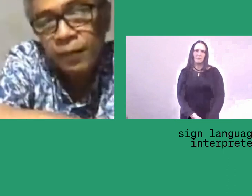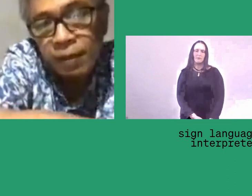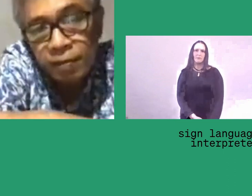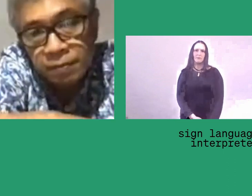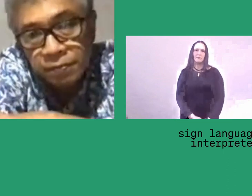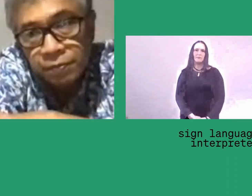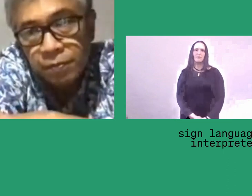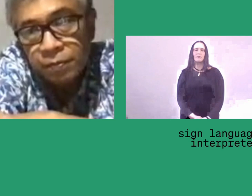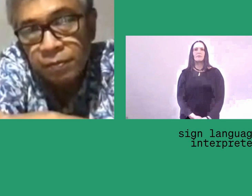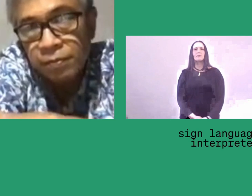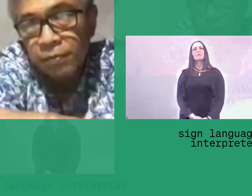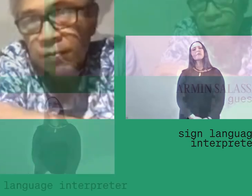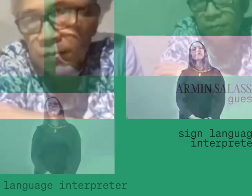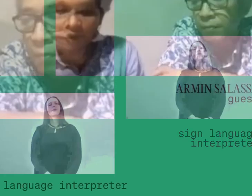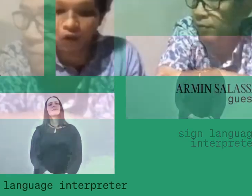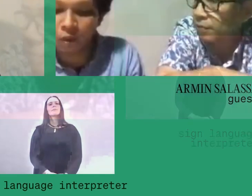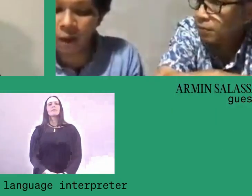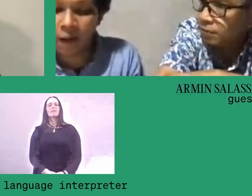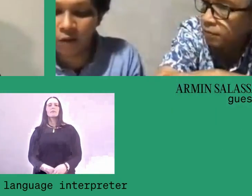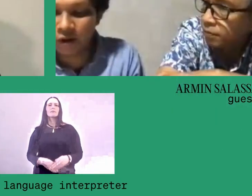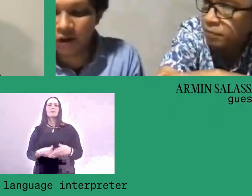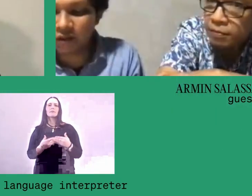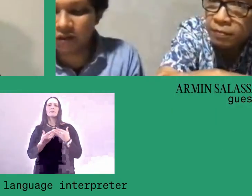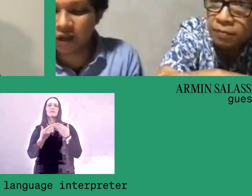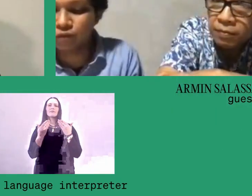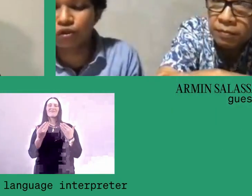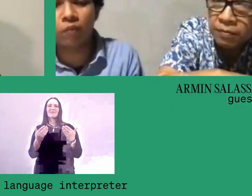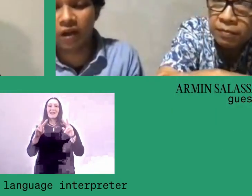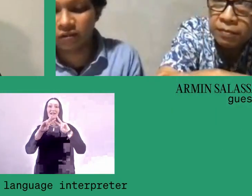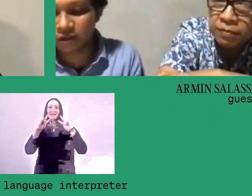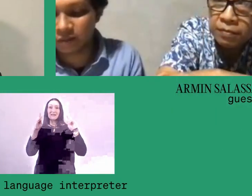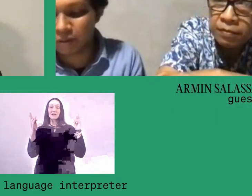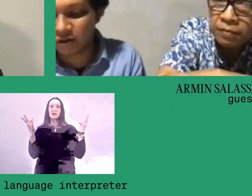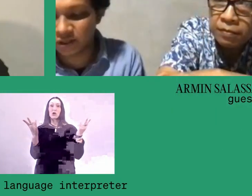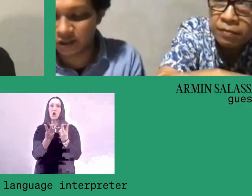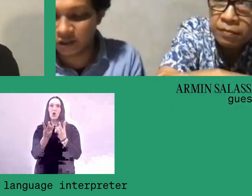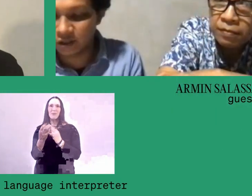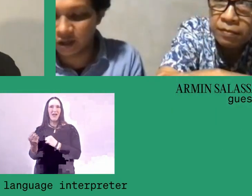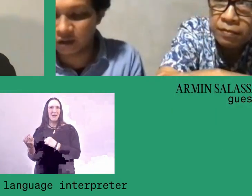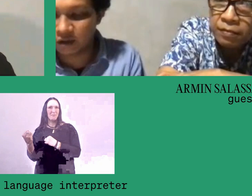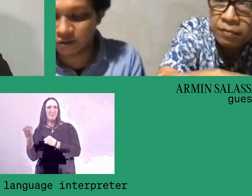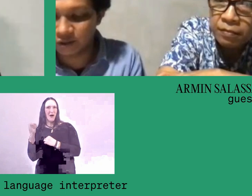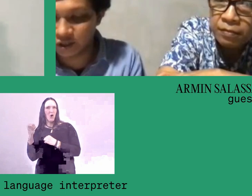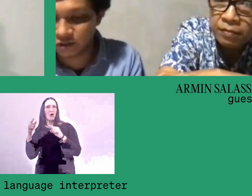So, I want to add some things. The global power that aims to dominate the policy in the agricultural industry